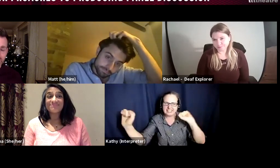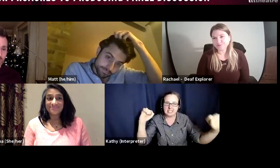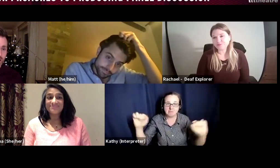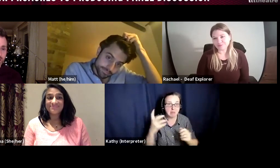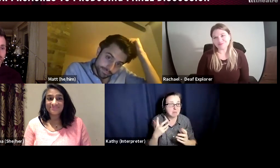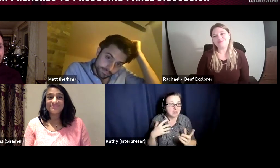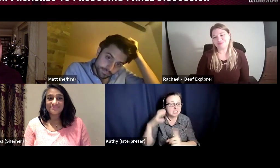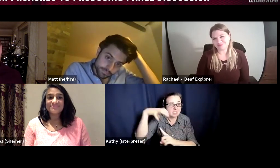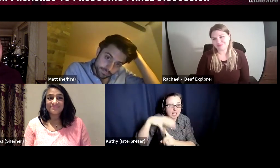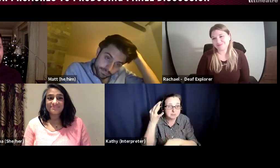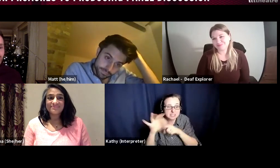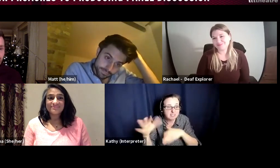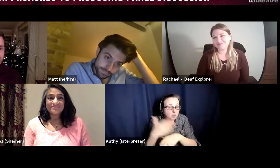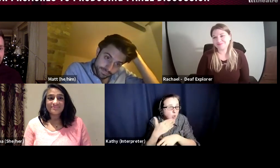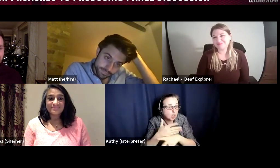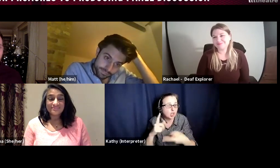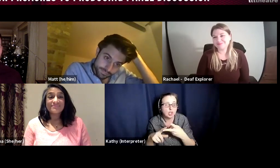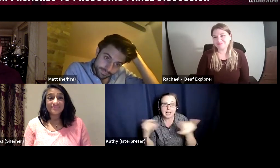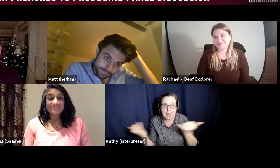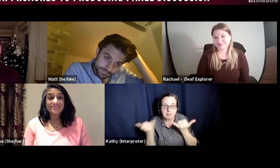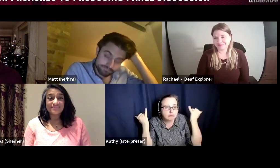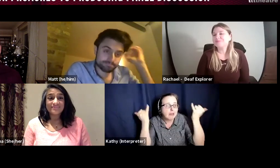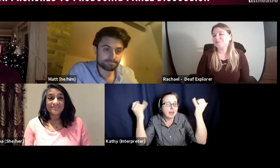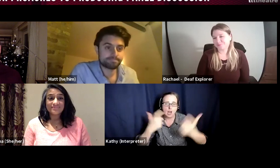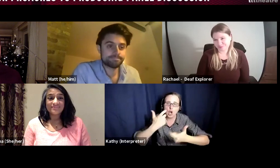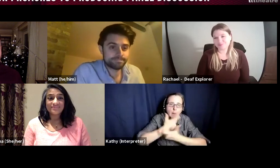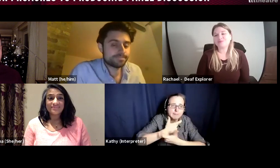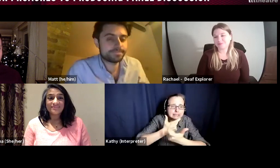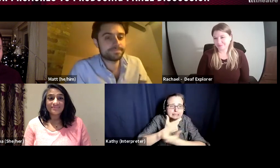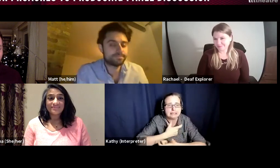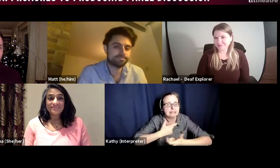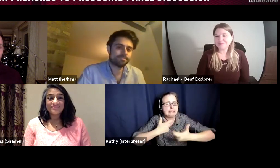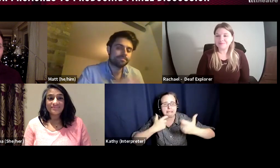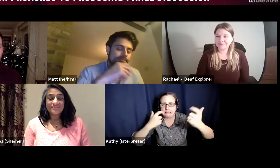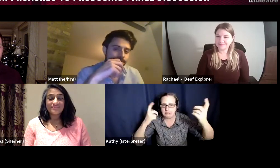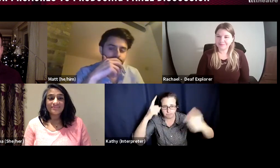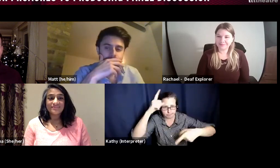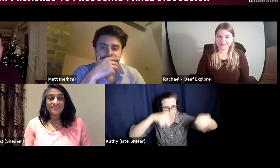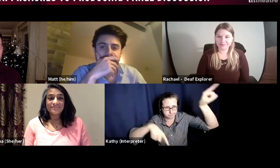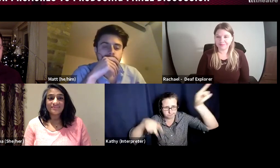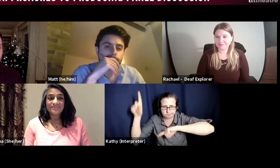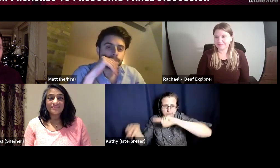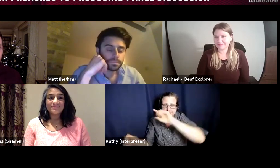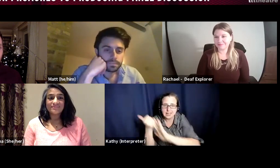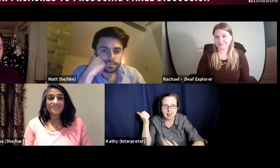work, cabaret, comedy with individual artists or whether you're self producing your work